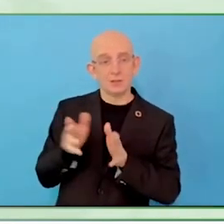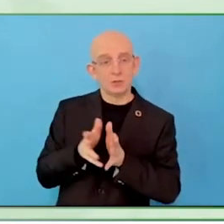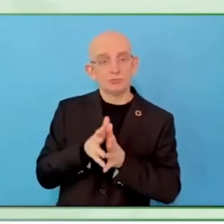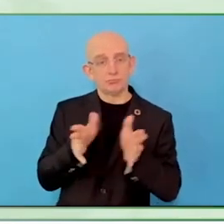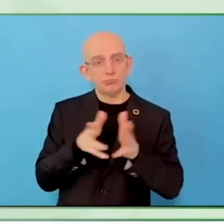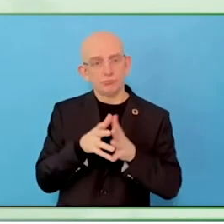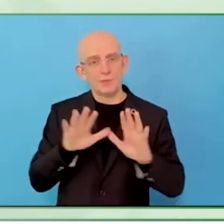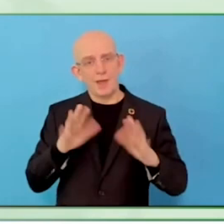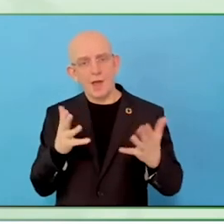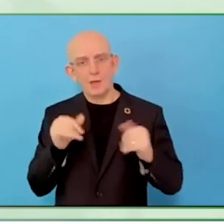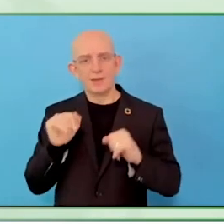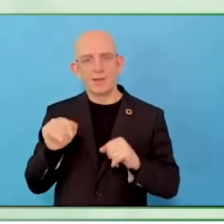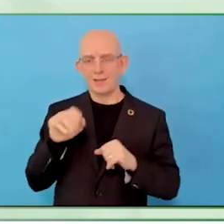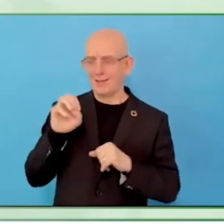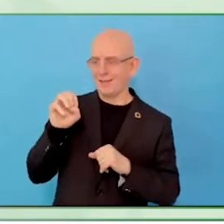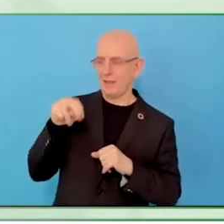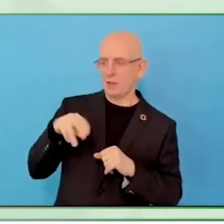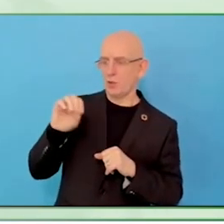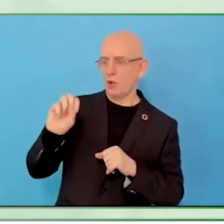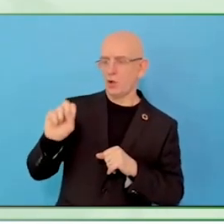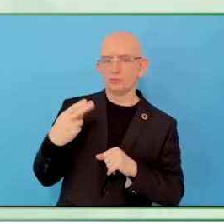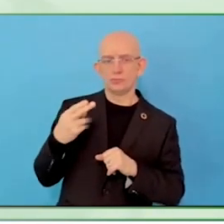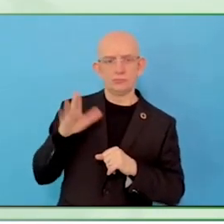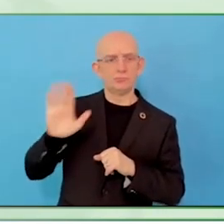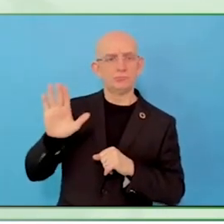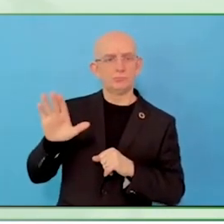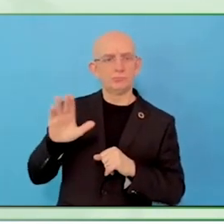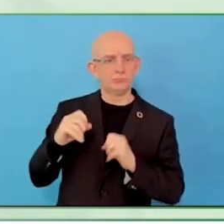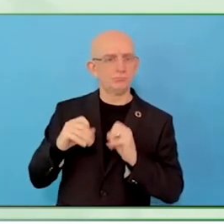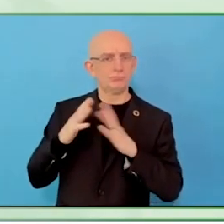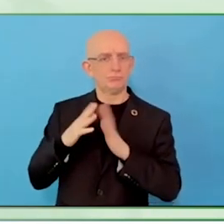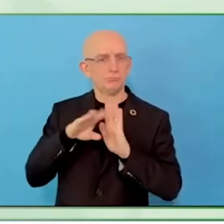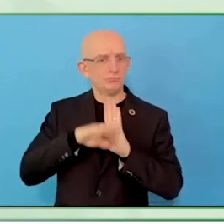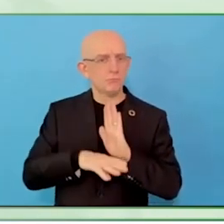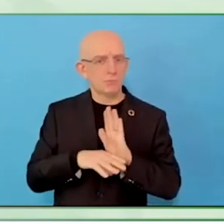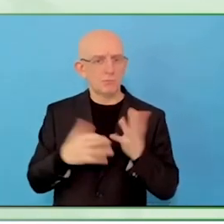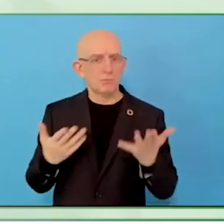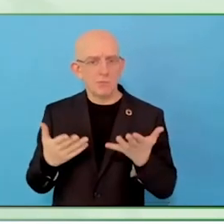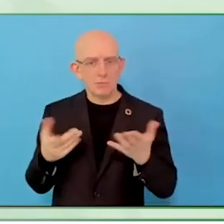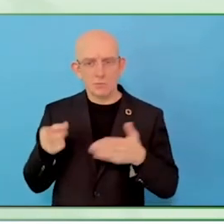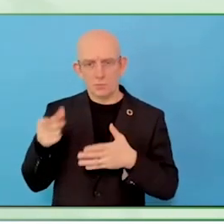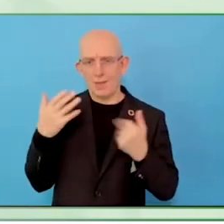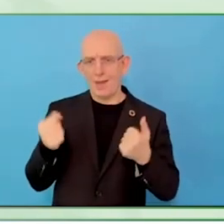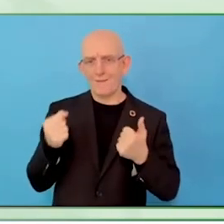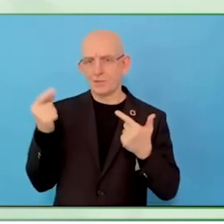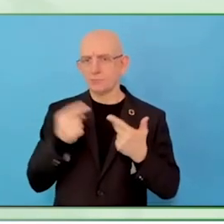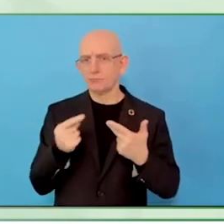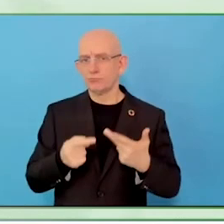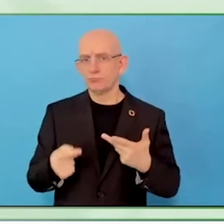You can scan it, go to our website, we have LinkedIn, website, Twitter, everything.